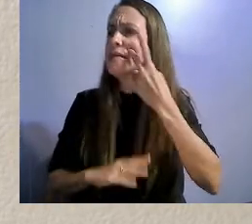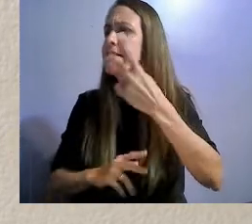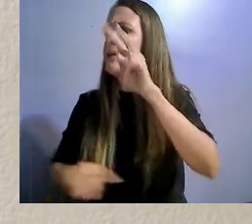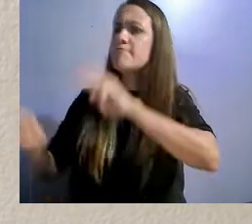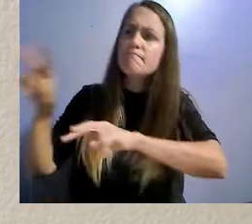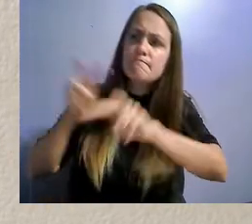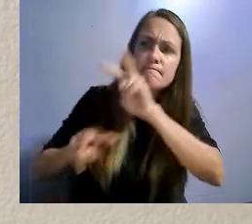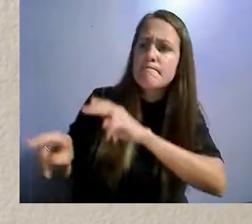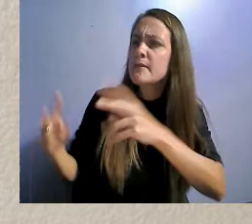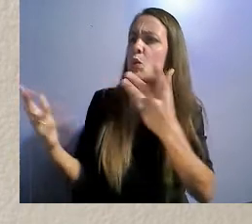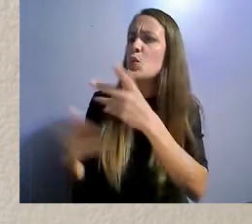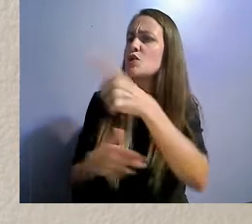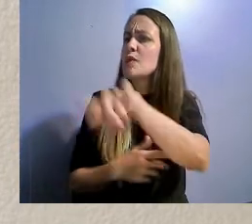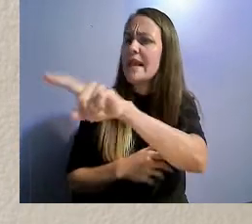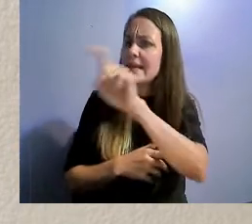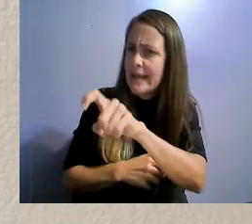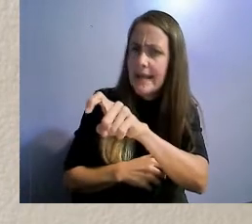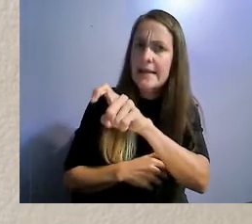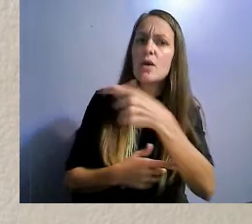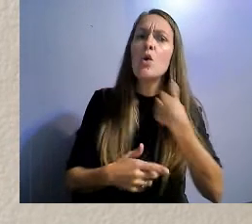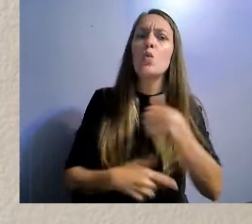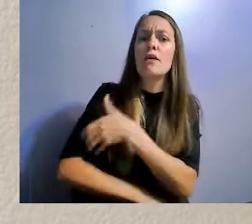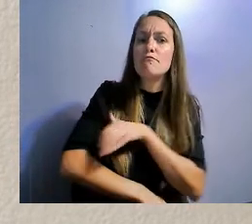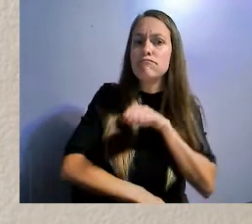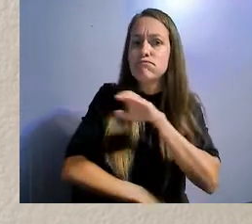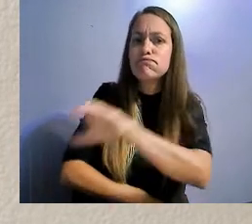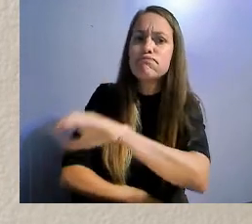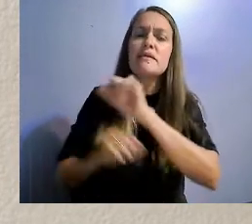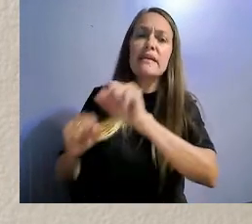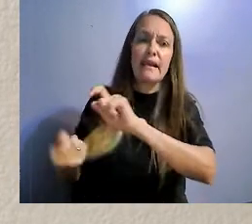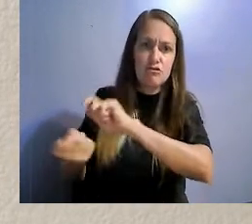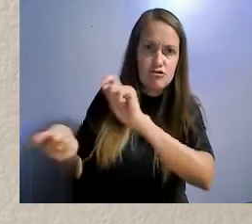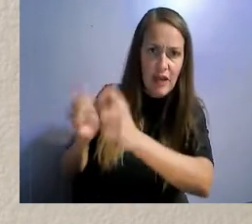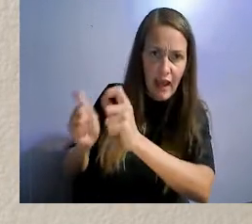and able to hone in on what particular identity they have.